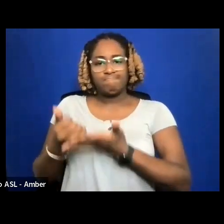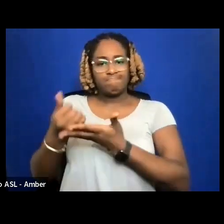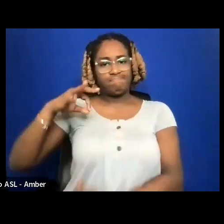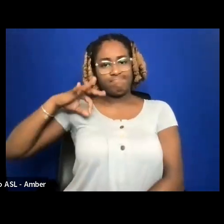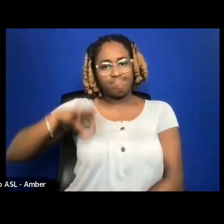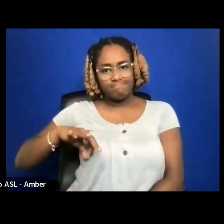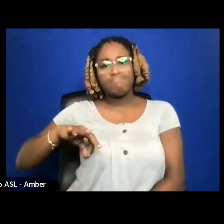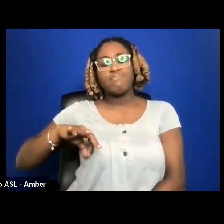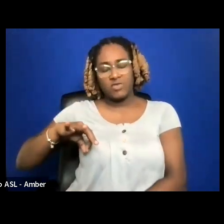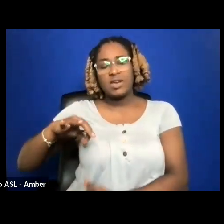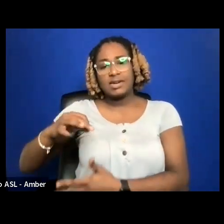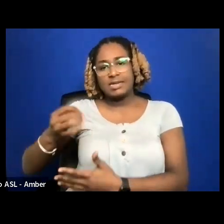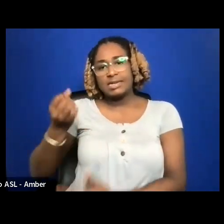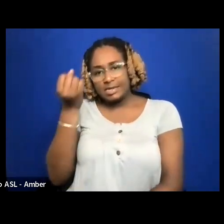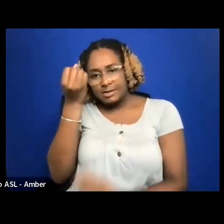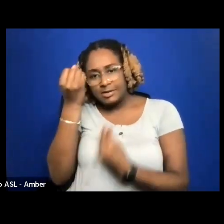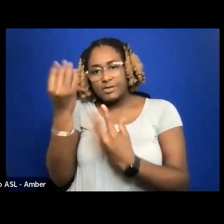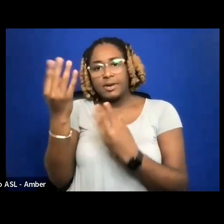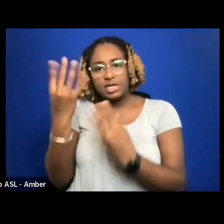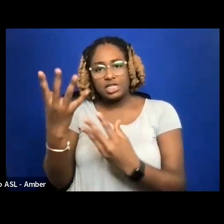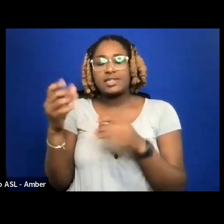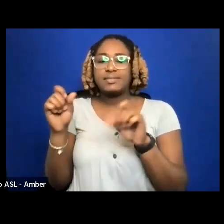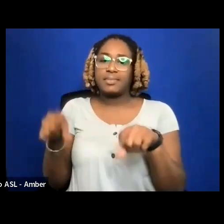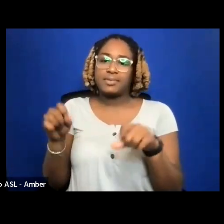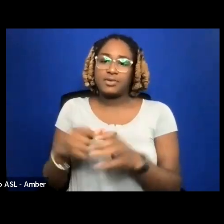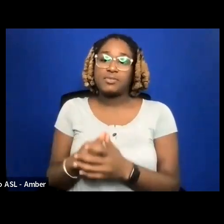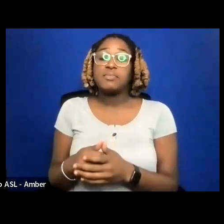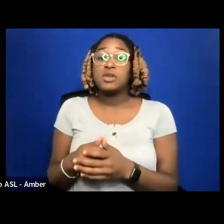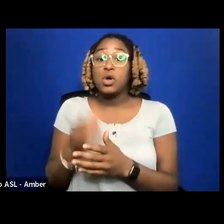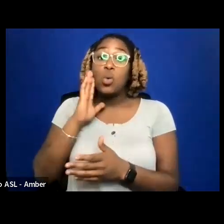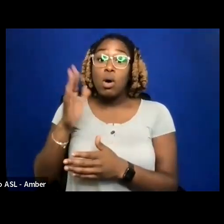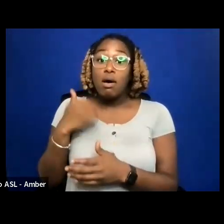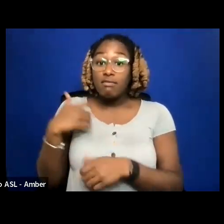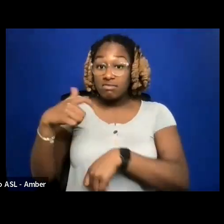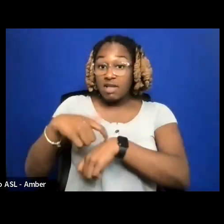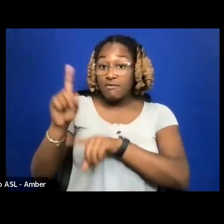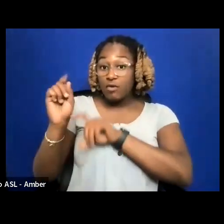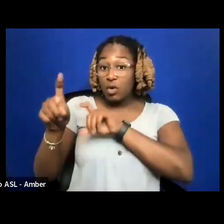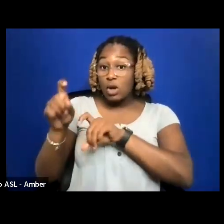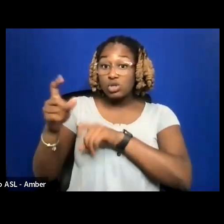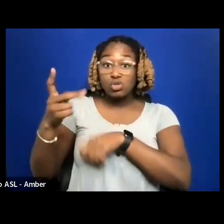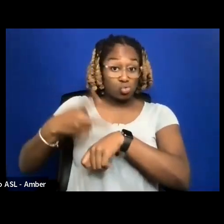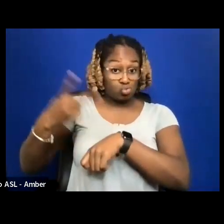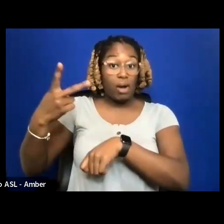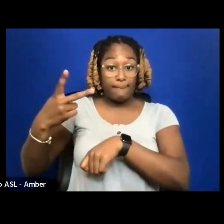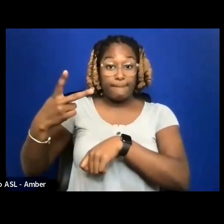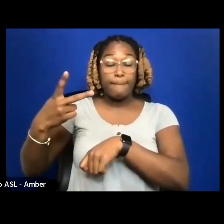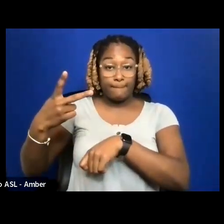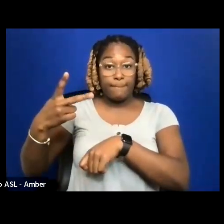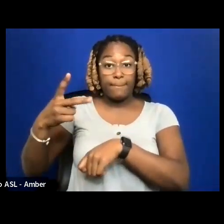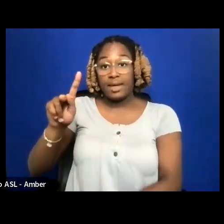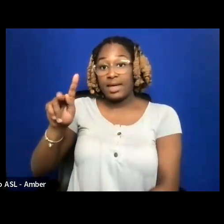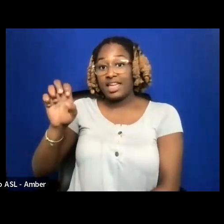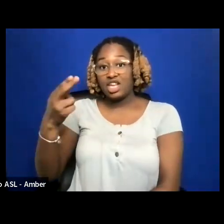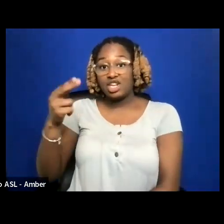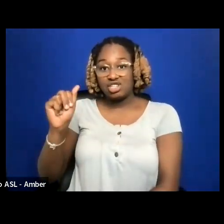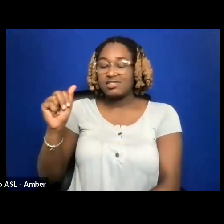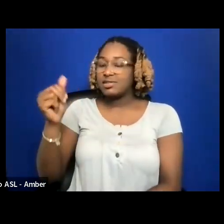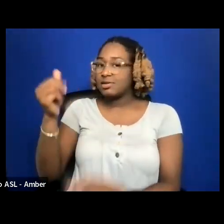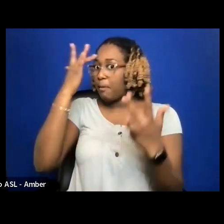THERE WILL BE TIME FOR QUESTIONS TWICE. THIS WAS KEISHA'S BRILLIANT IDEA.